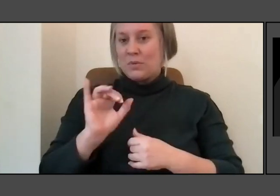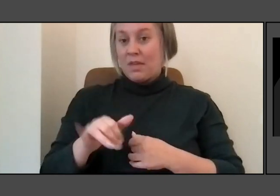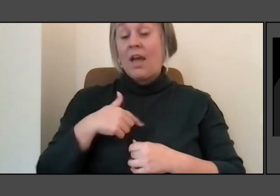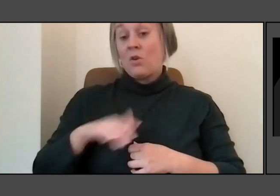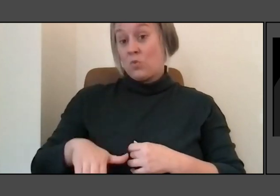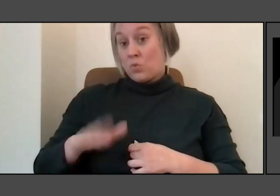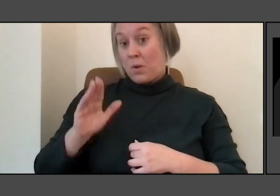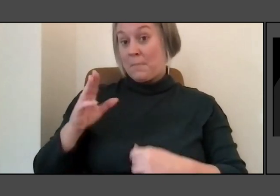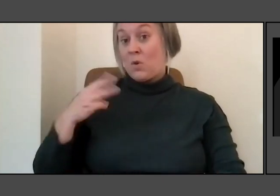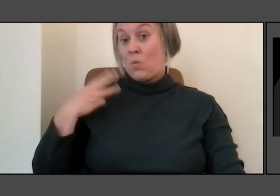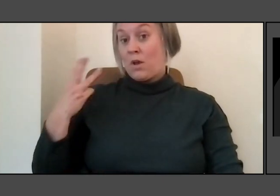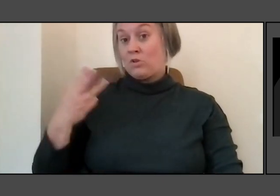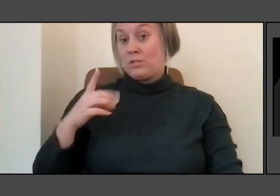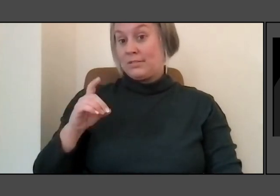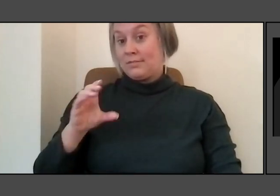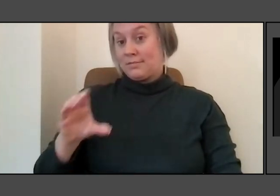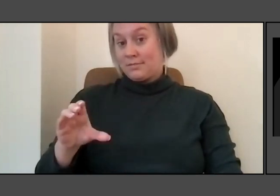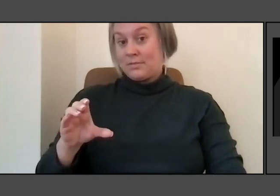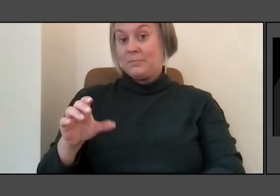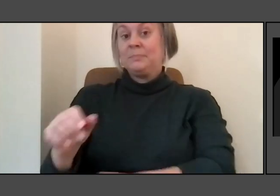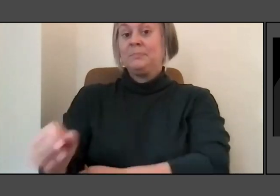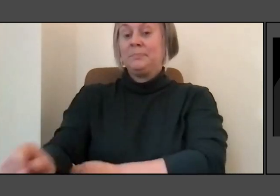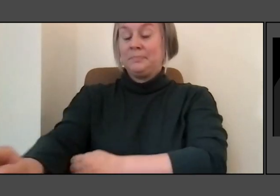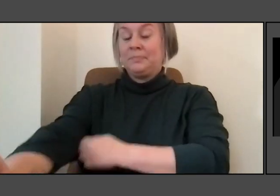and have just been thinking the last few years about